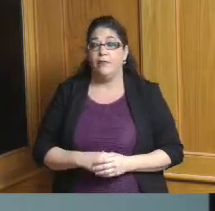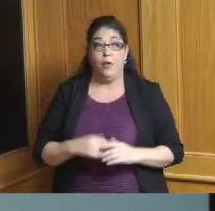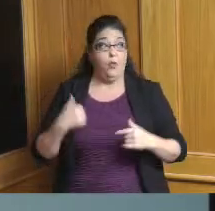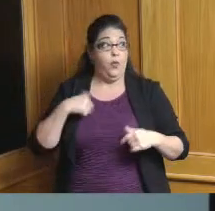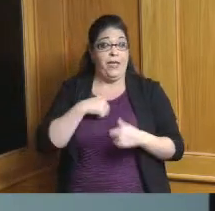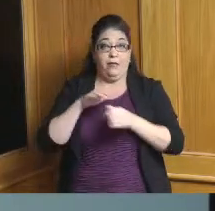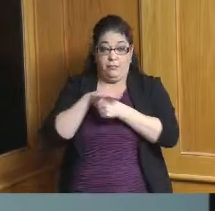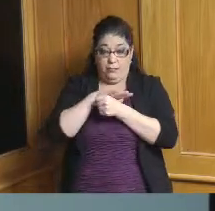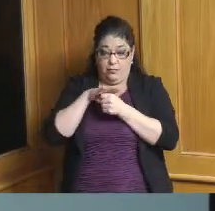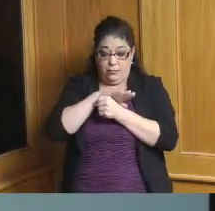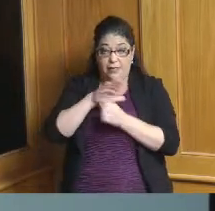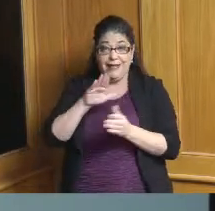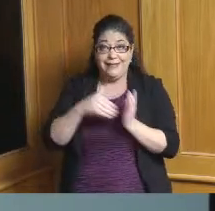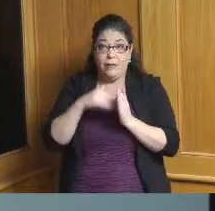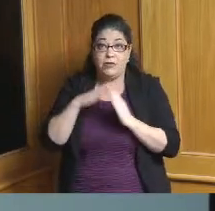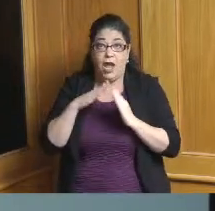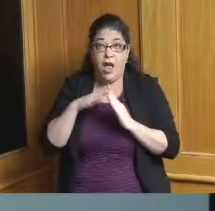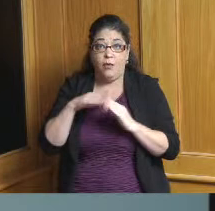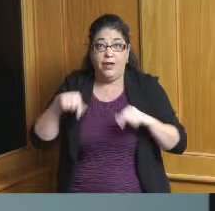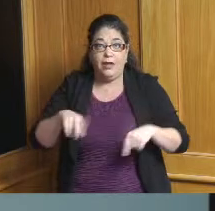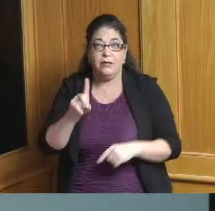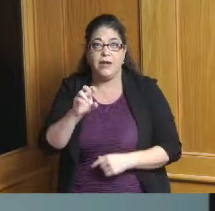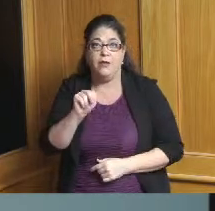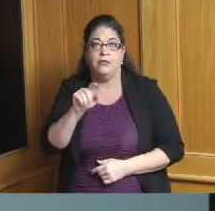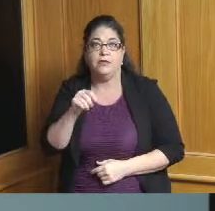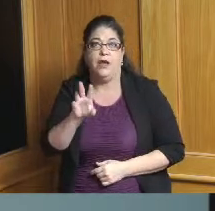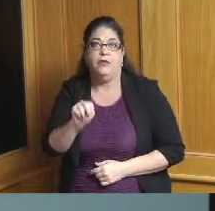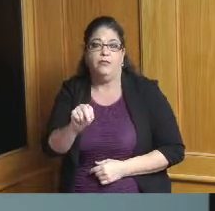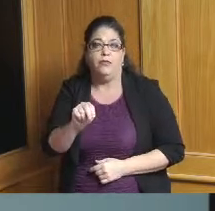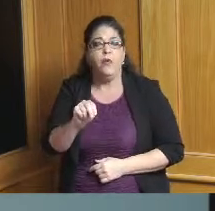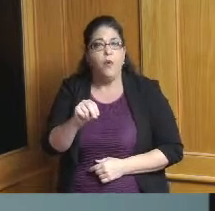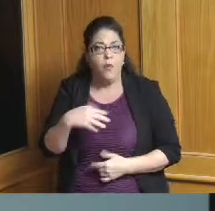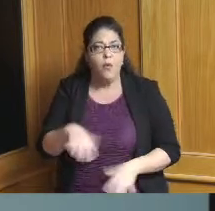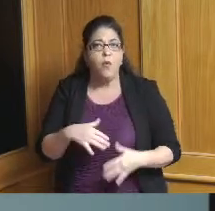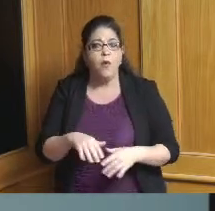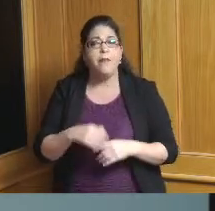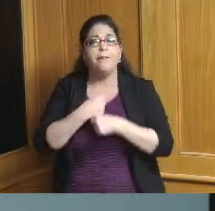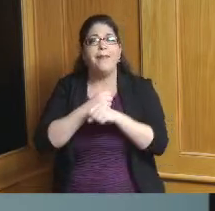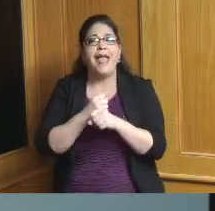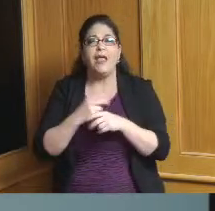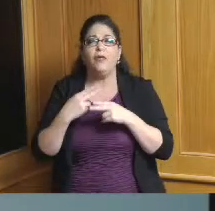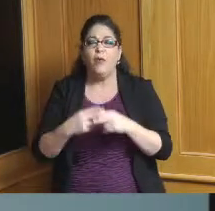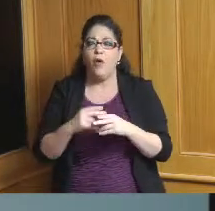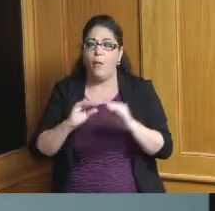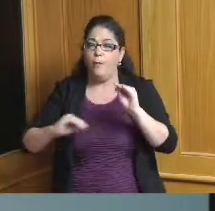understand that creating livable communities is a part of an economic development strategy